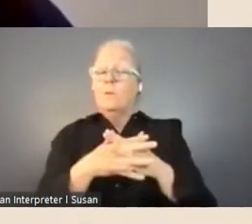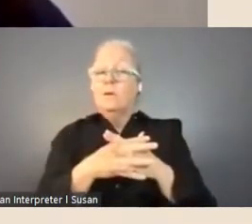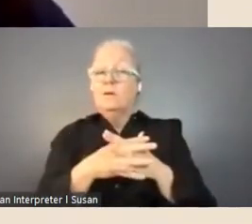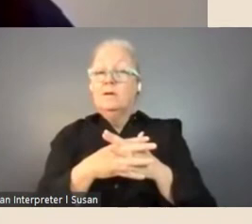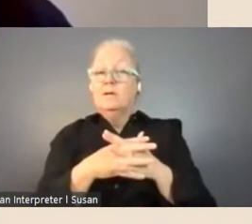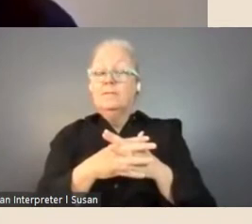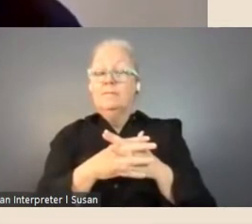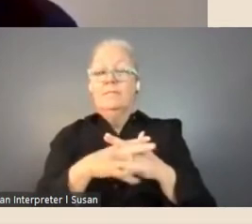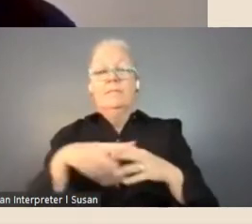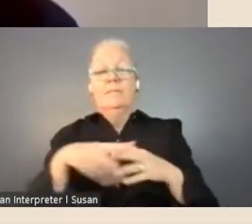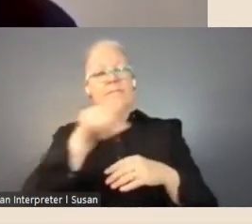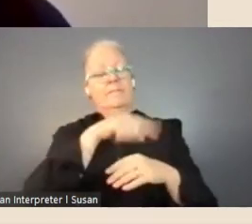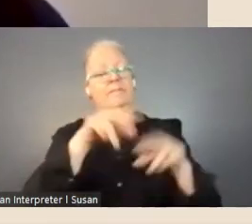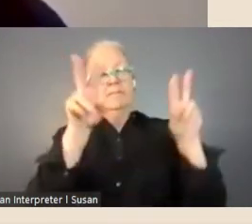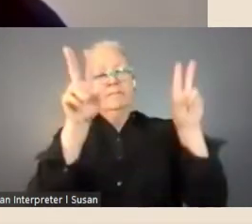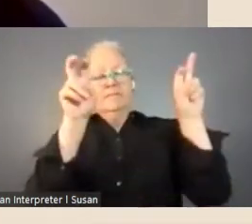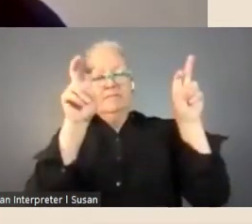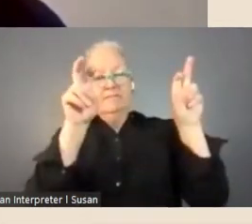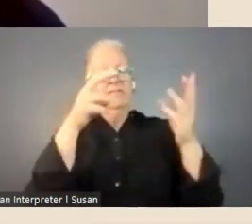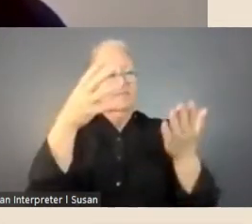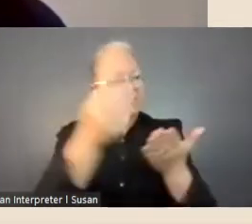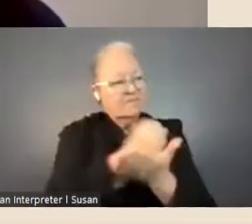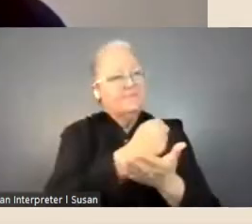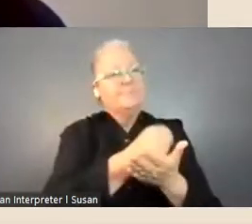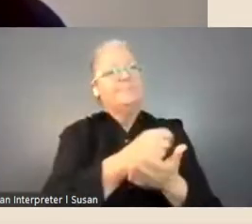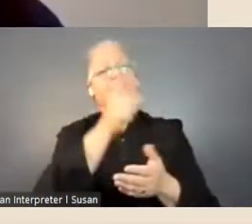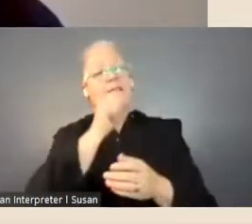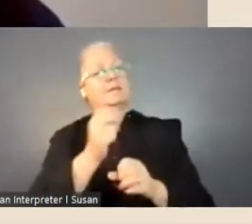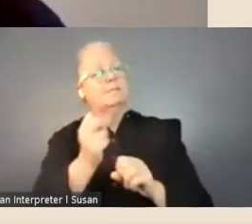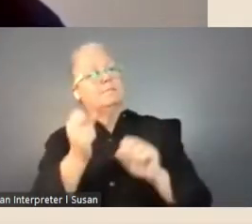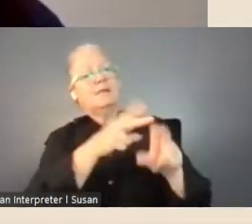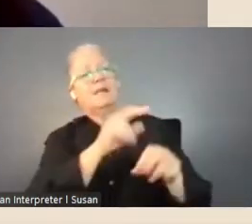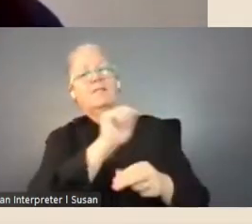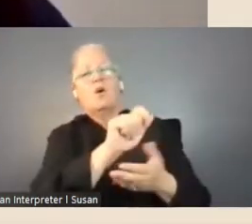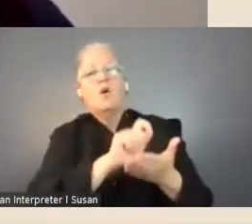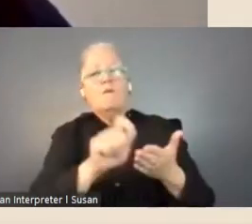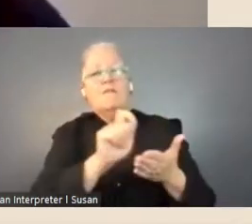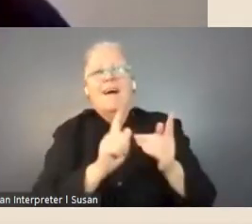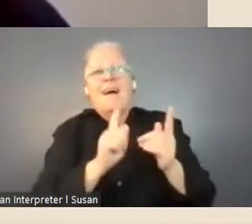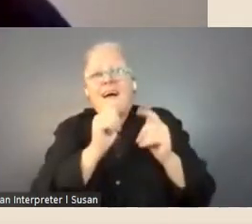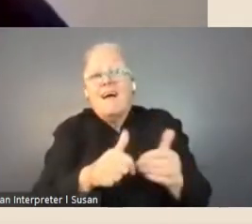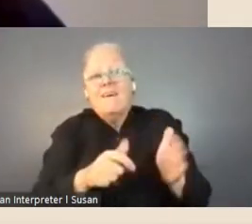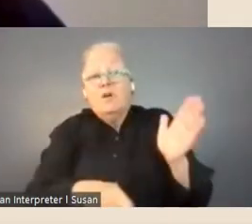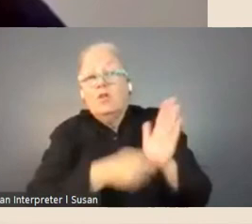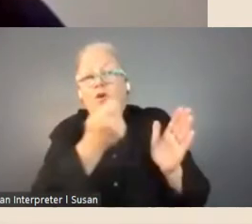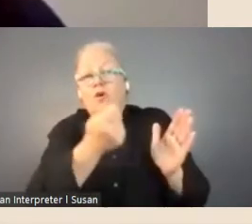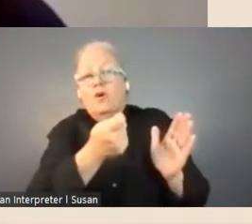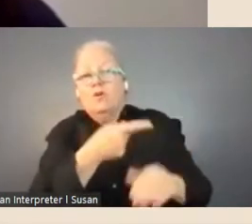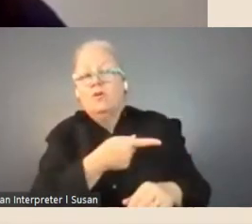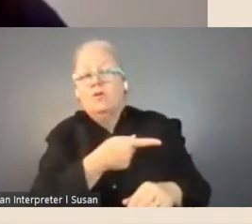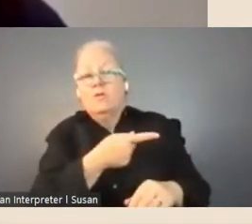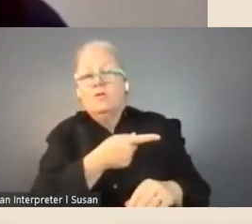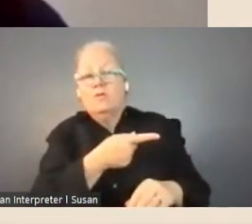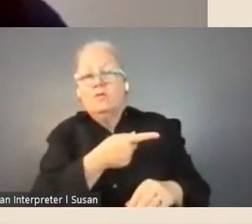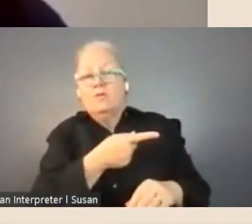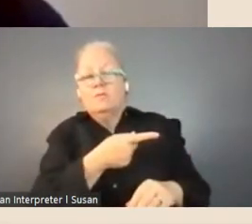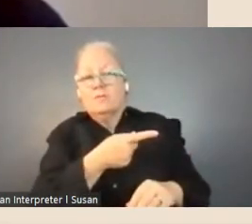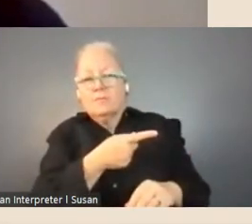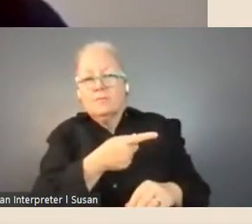safe in terms of returning to their offices after a lockdown, so we did rearrange the offices so that